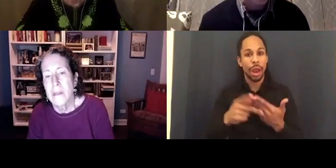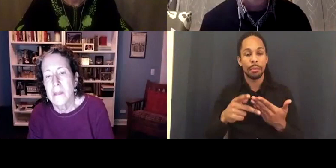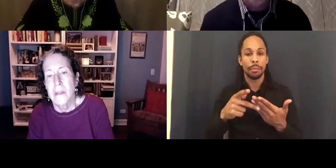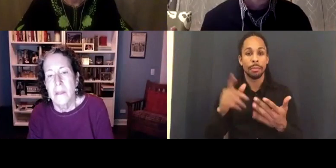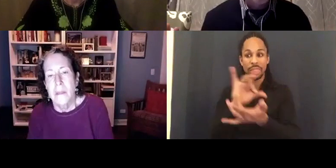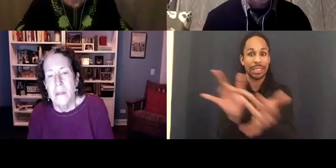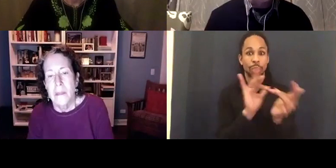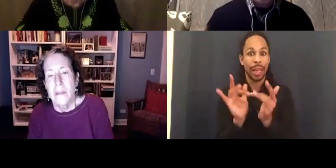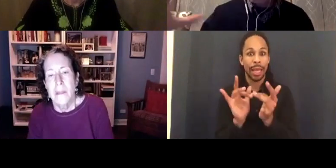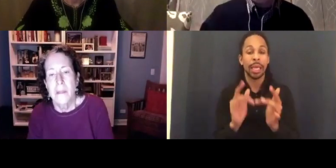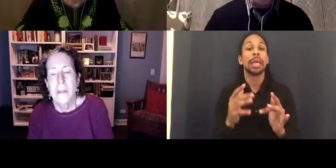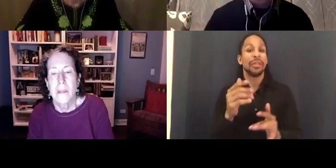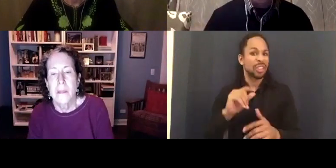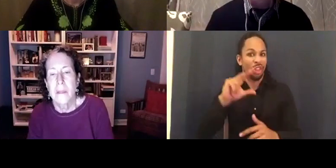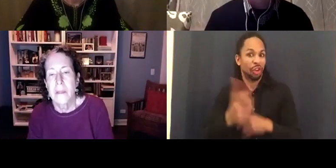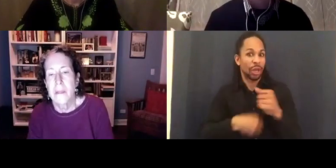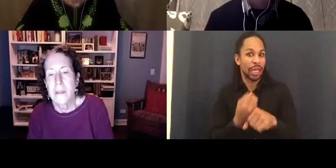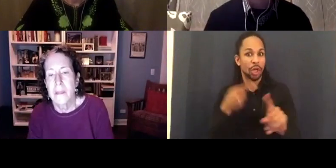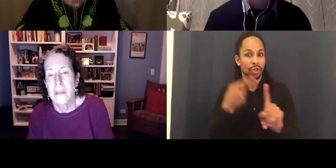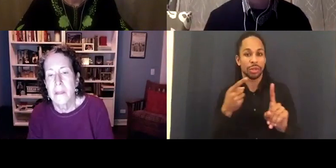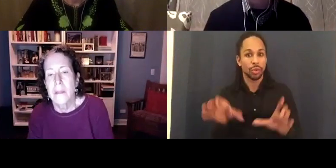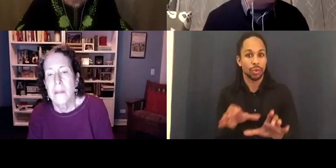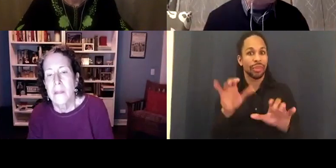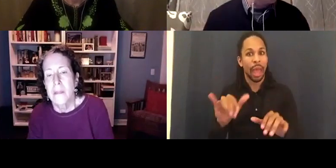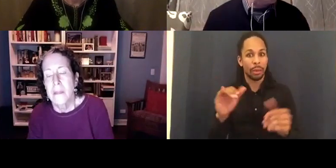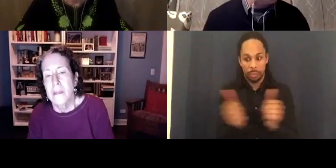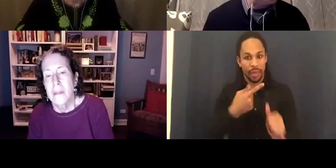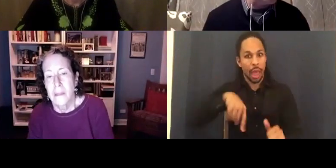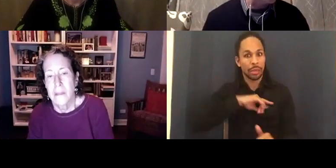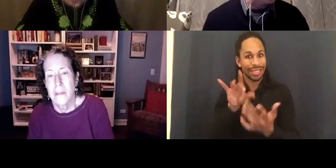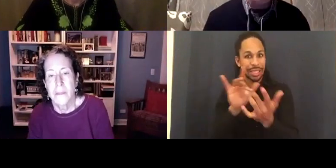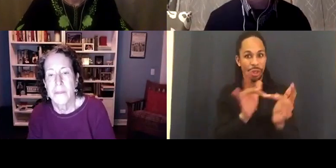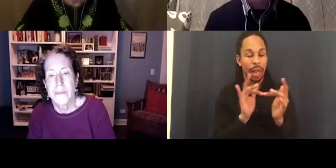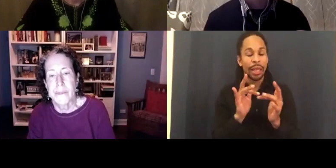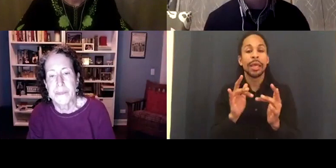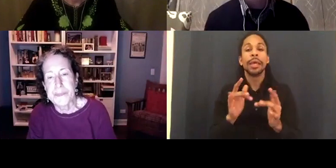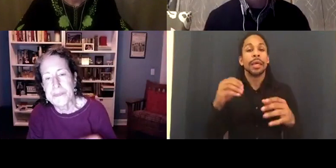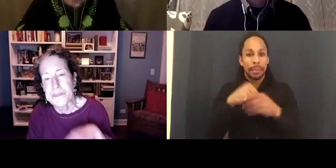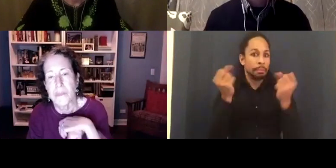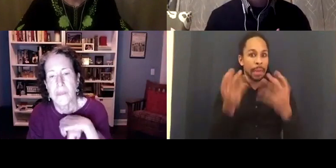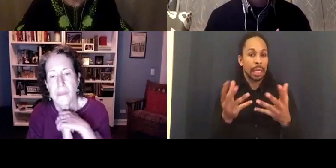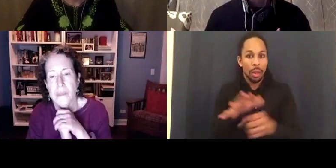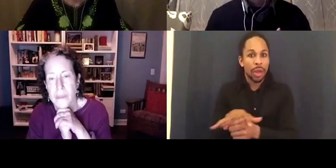it with us. Lights, camera, access, a program